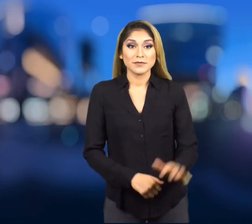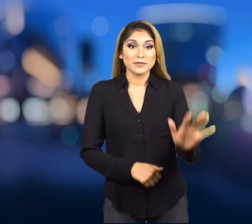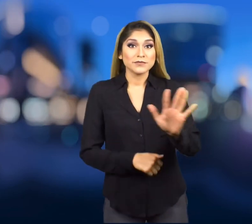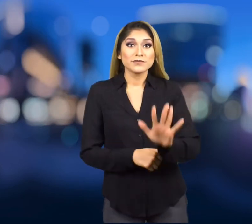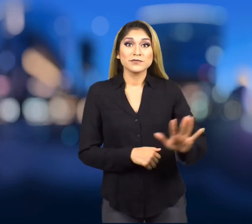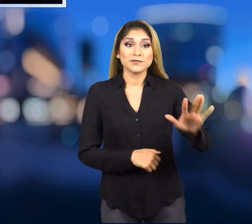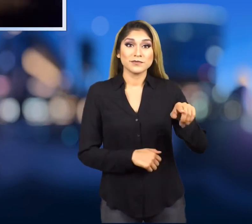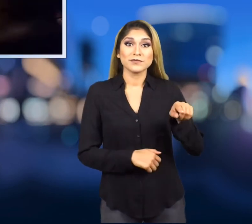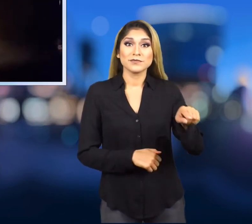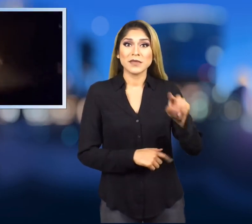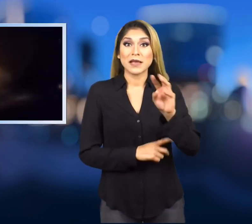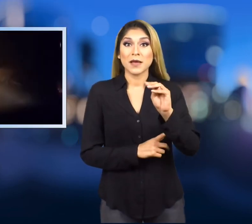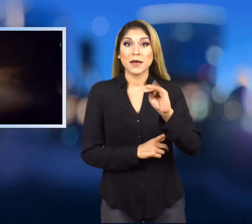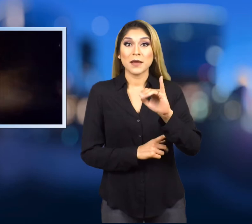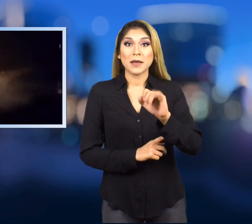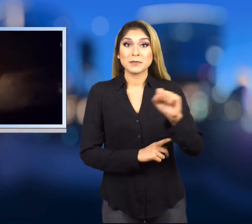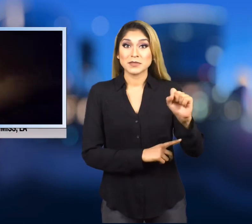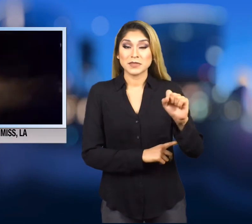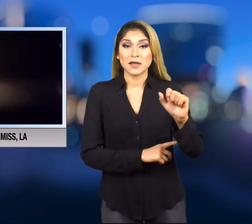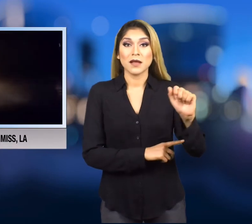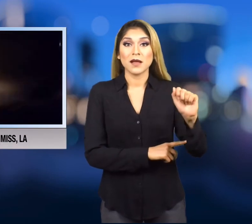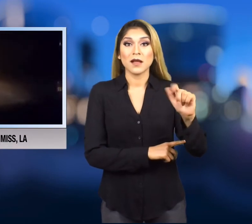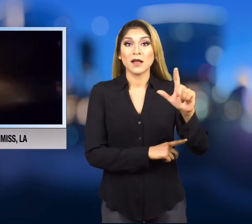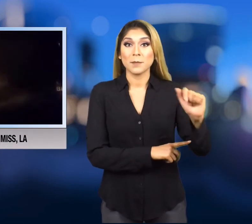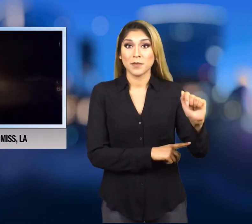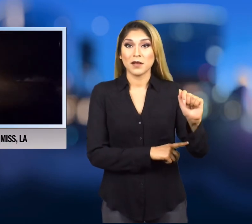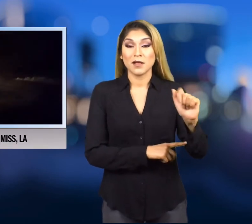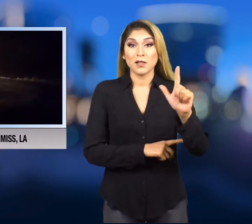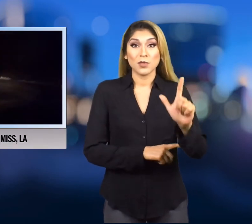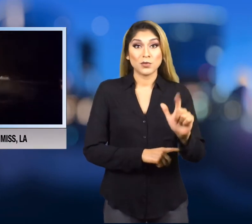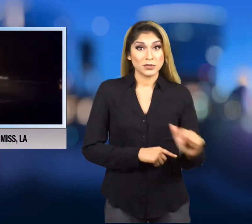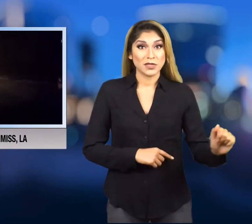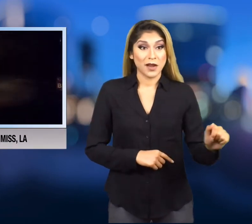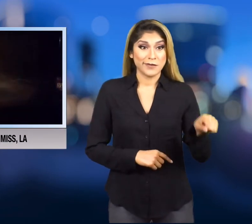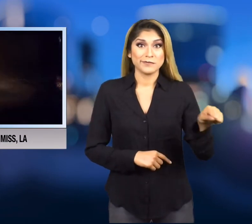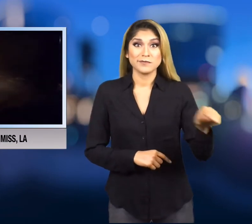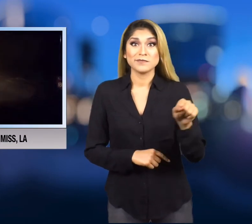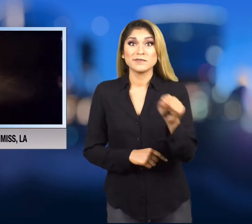In Mississippi, Alabama and Louisiana